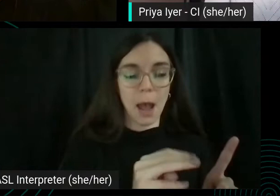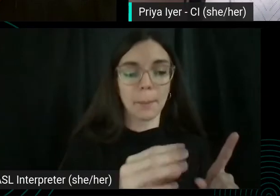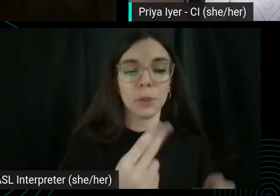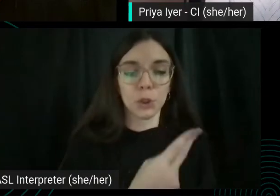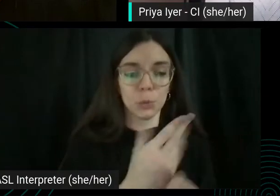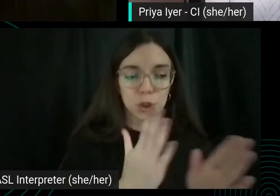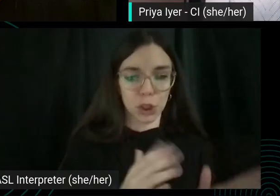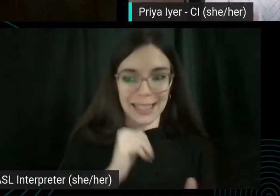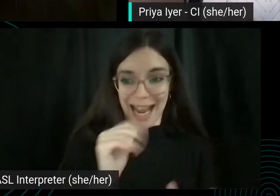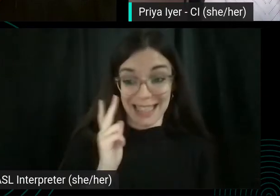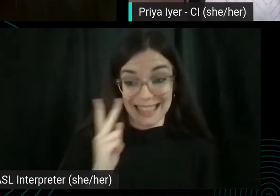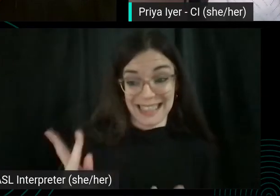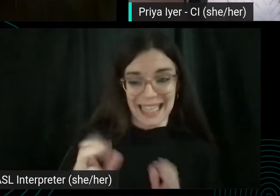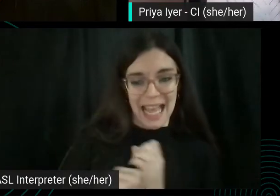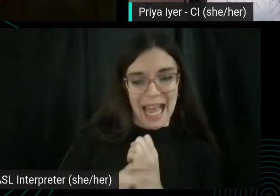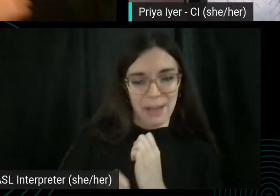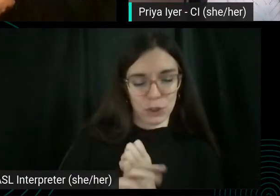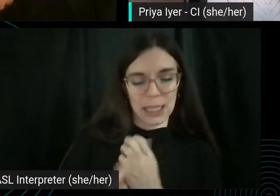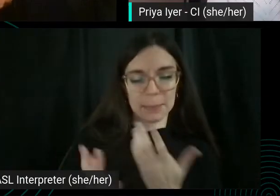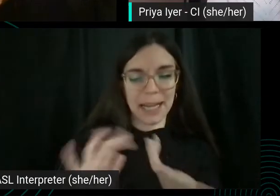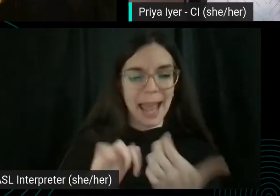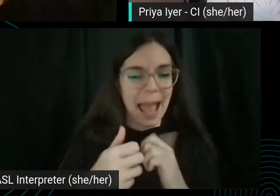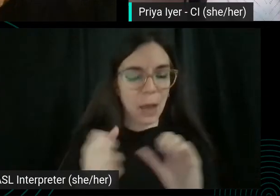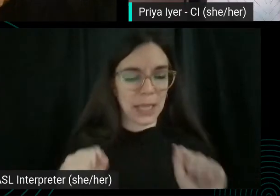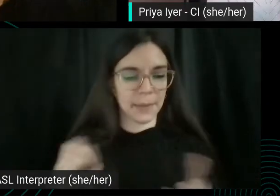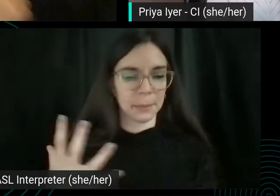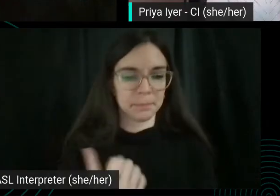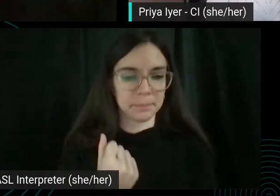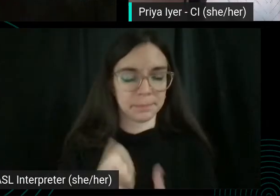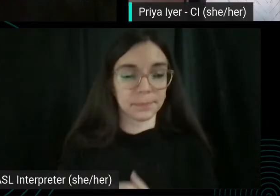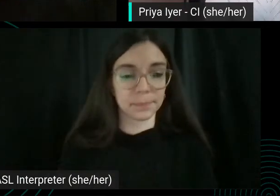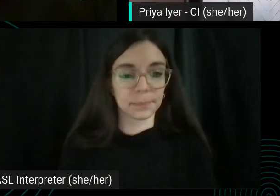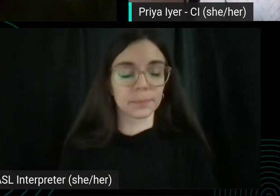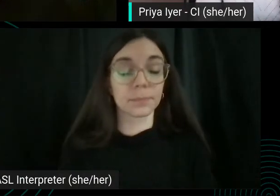How can they still get solace from some of the things you shared today? Yeah, exactly.